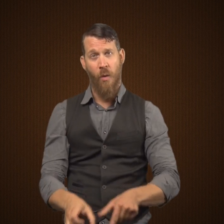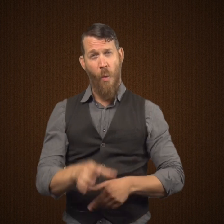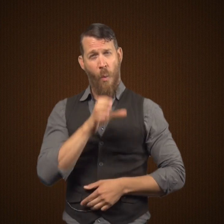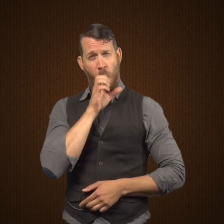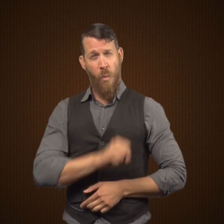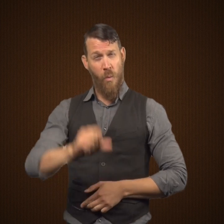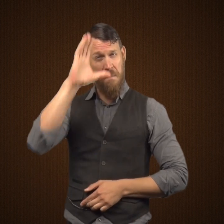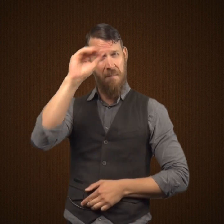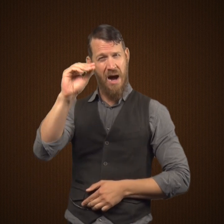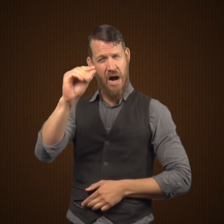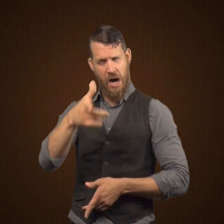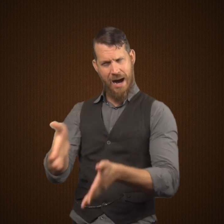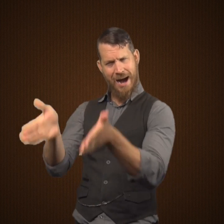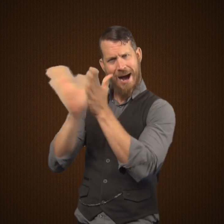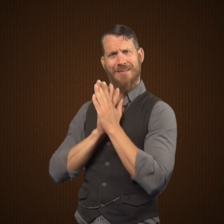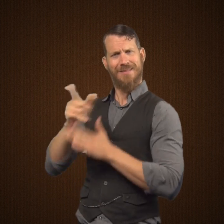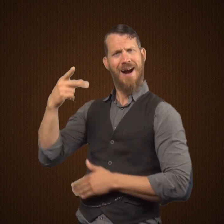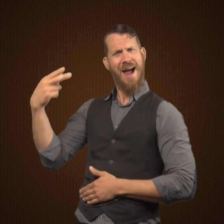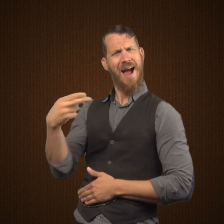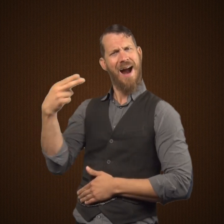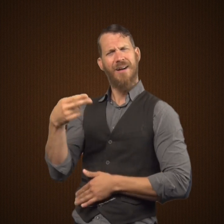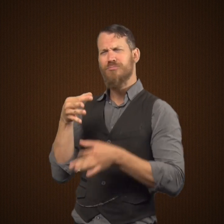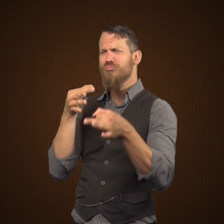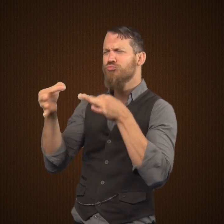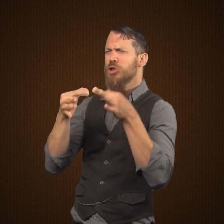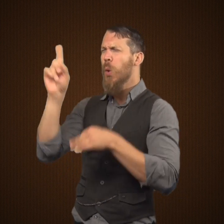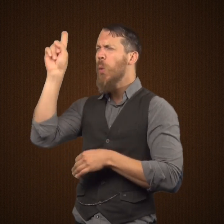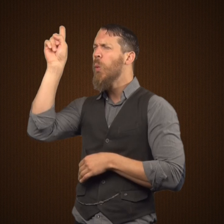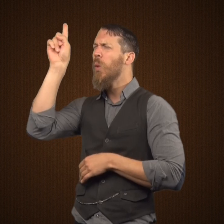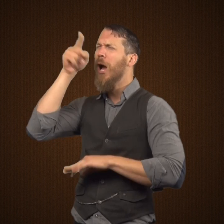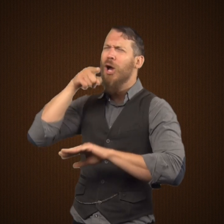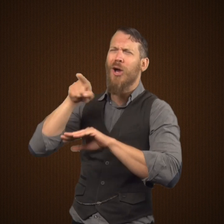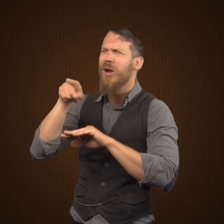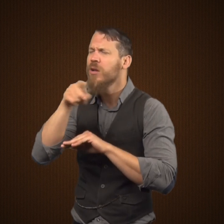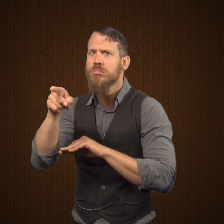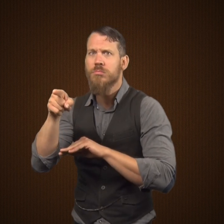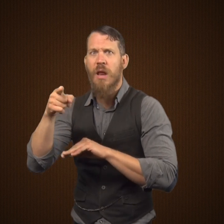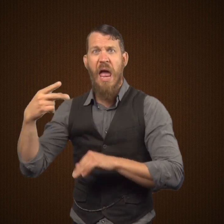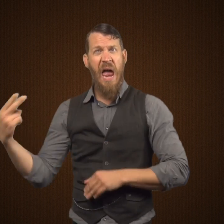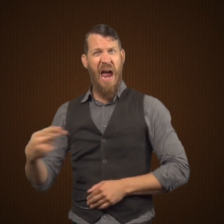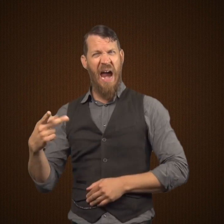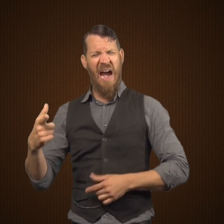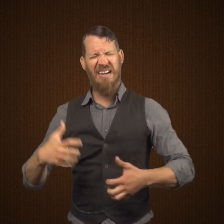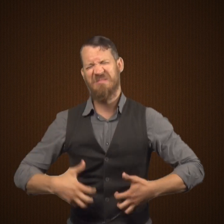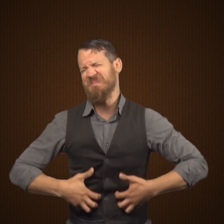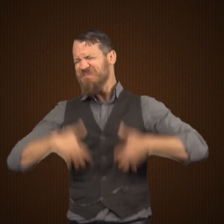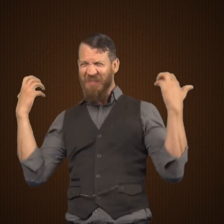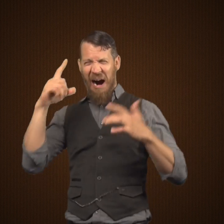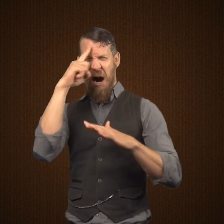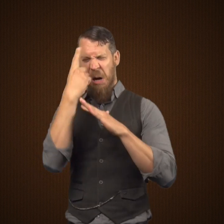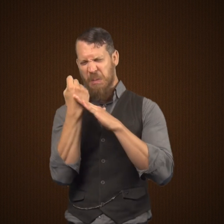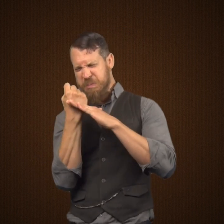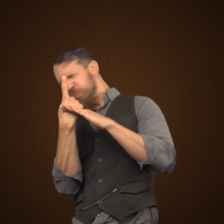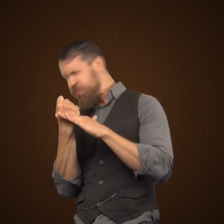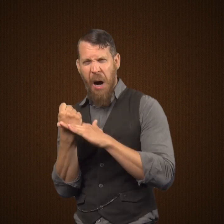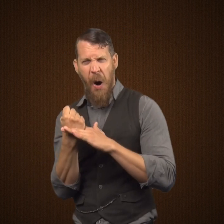And she happened to look down at the street below to see this old man asking Mr. Hyde for directions.